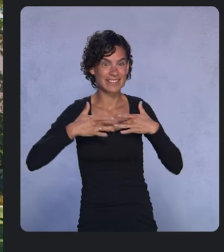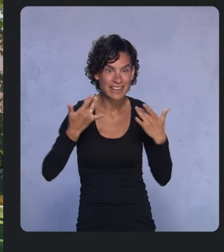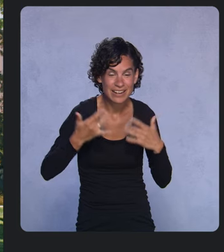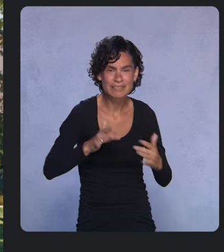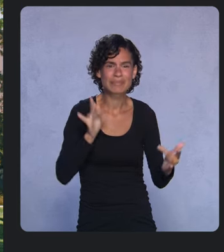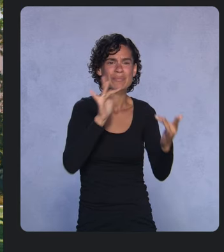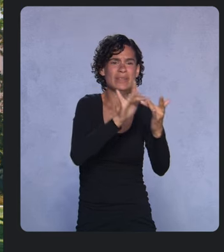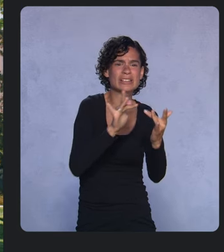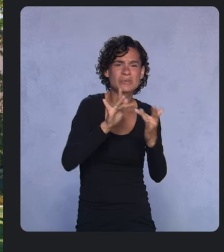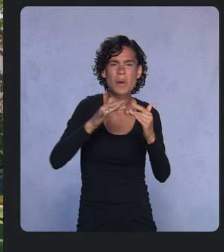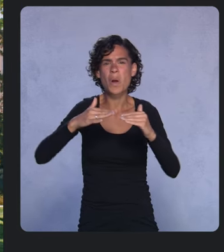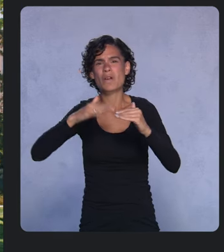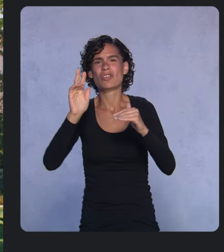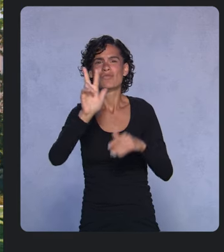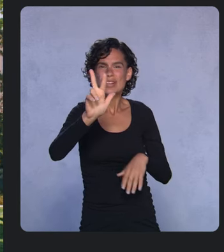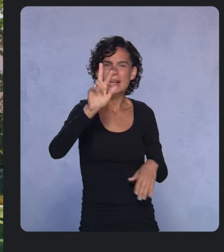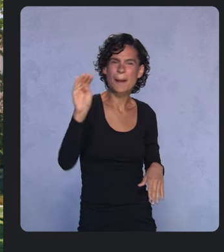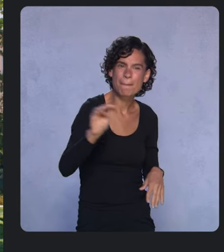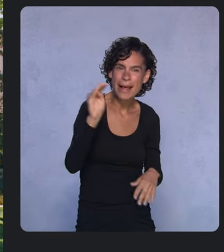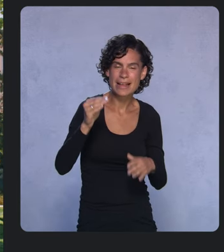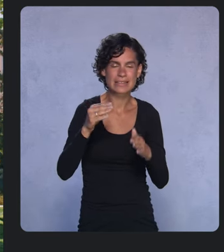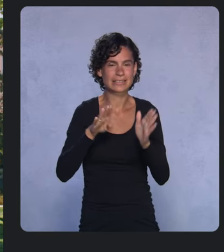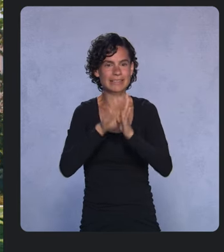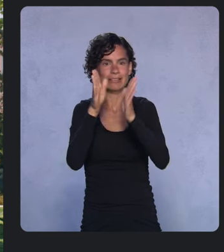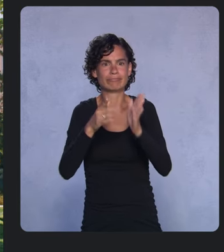which is nearly double the number of developers we reached the year before.